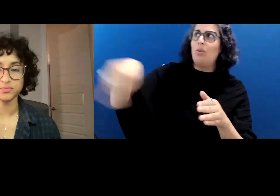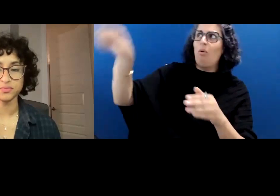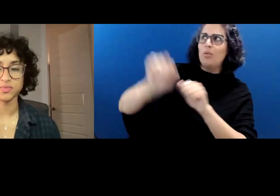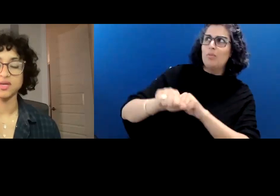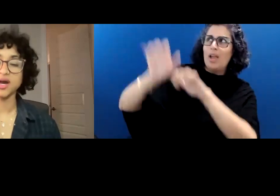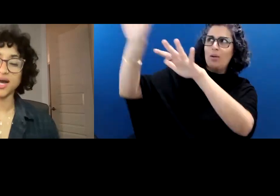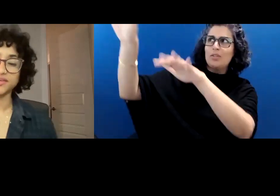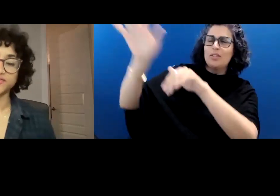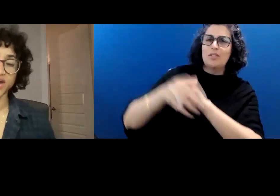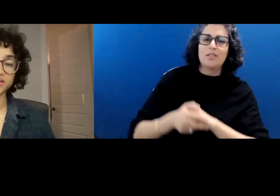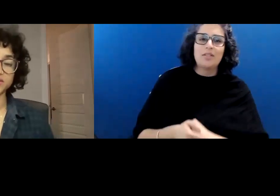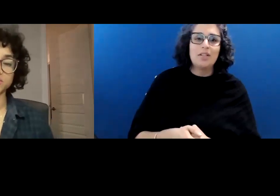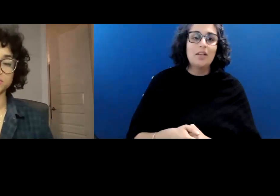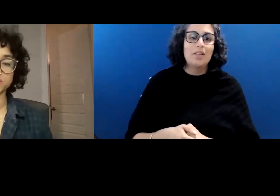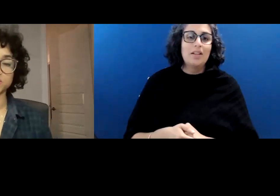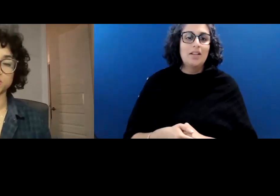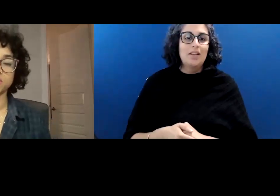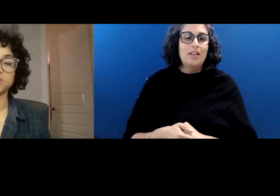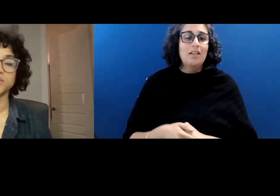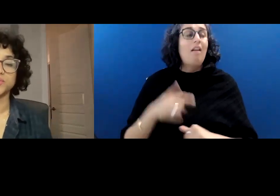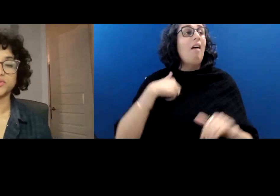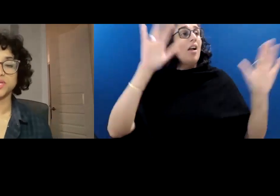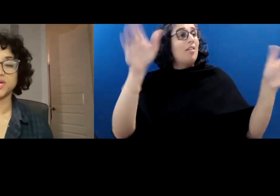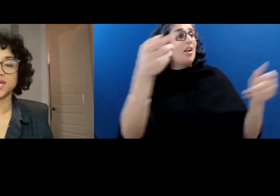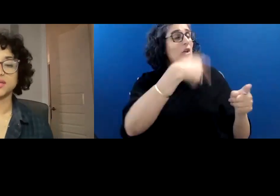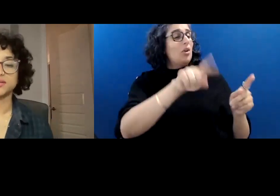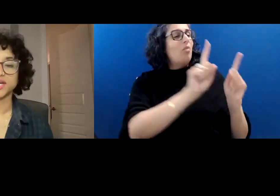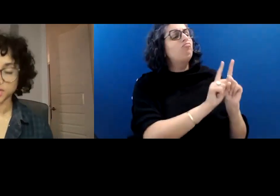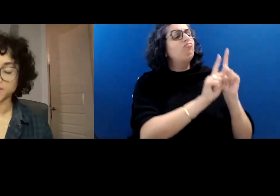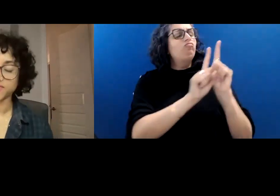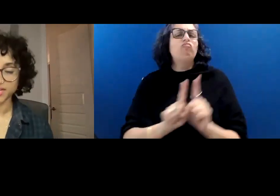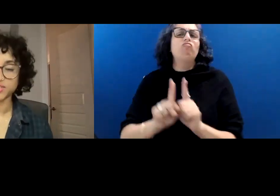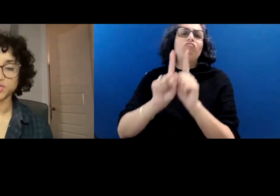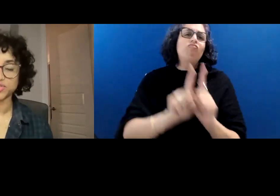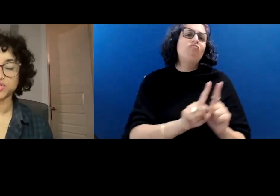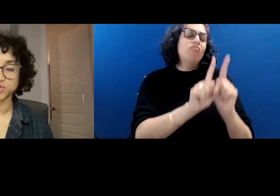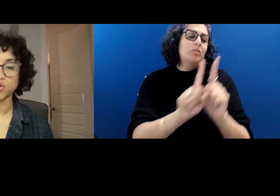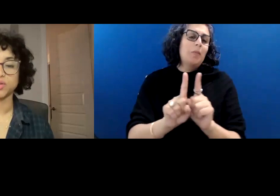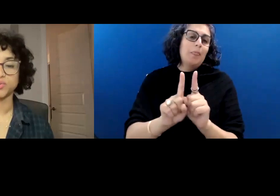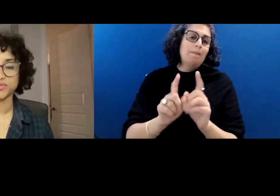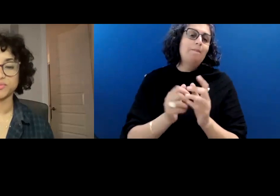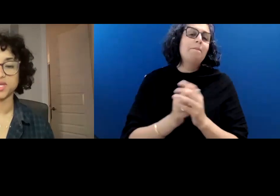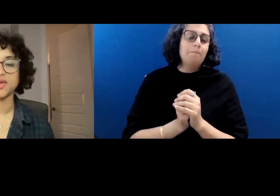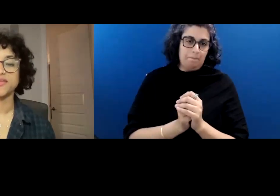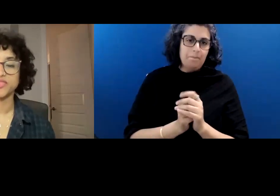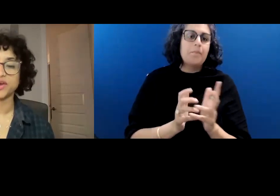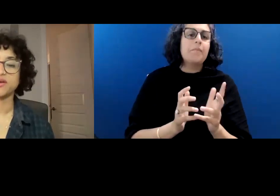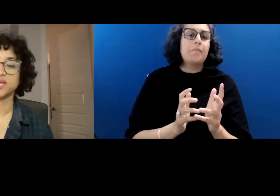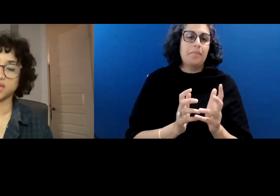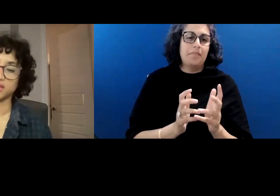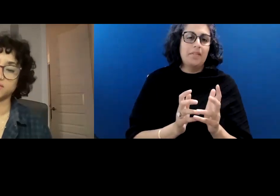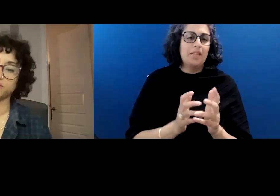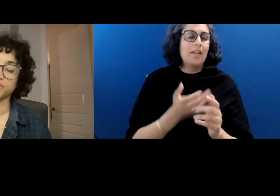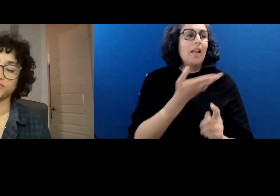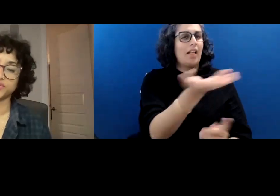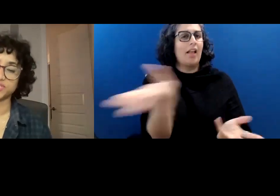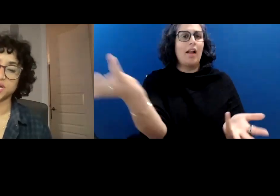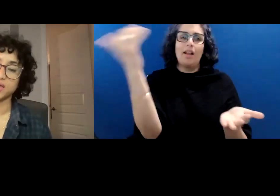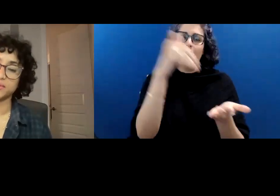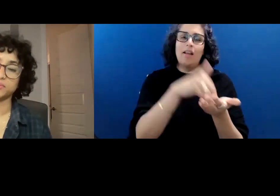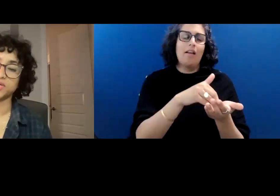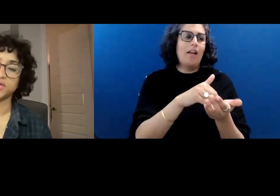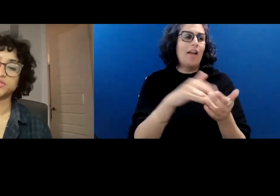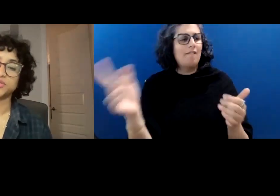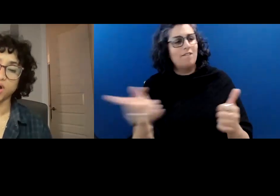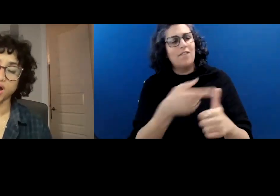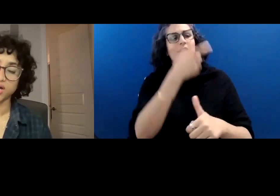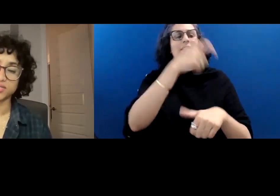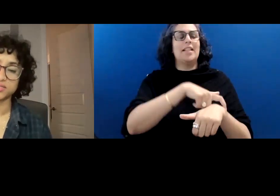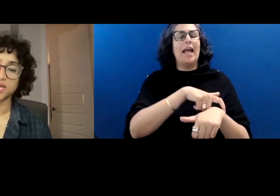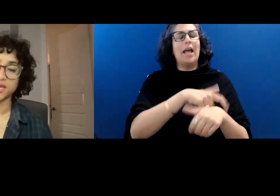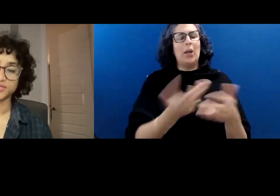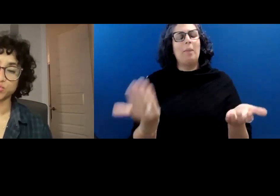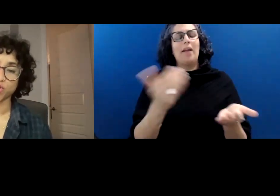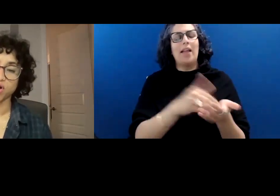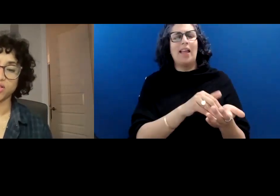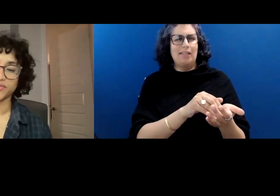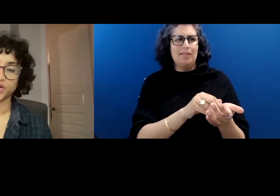I invited you to stroll with me there again for the first time to pause, and sprawl in